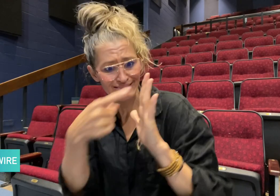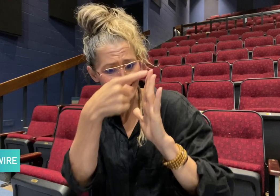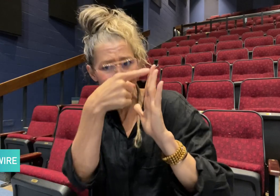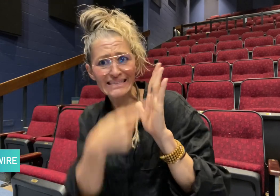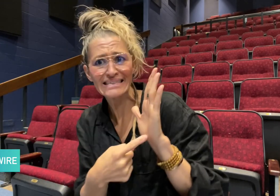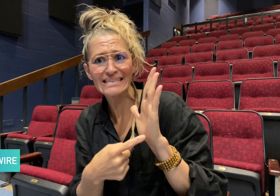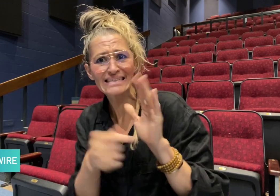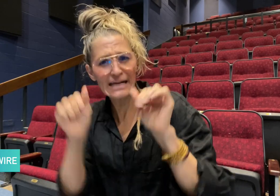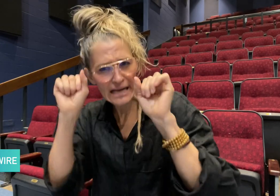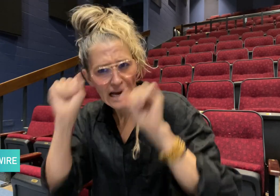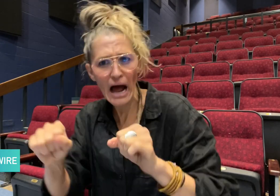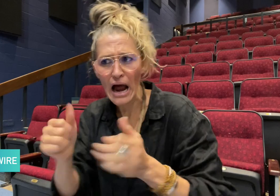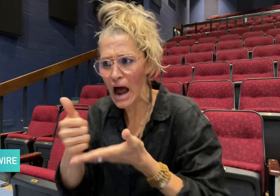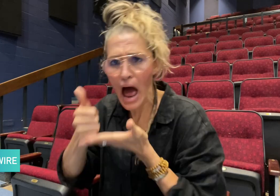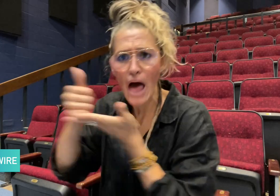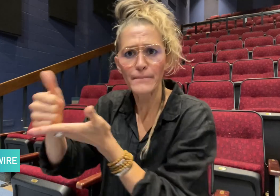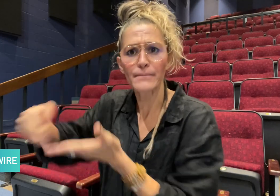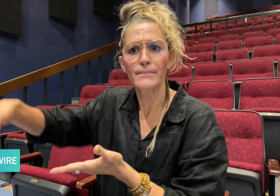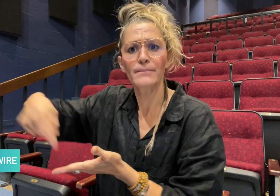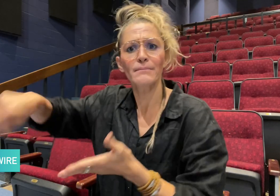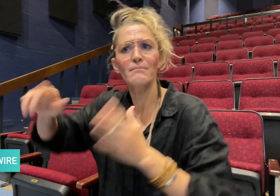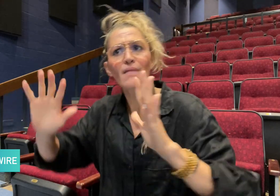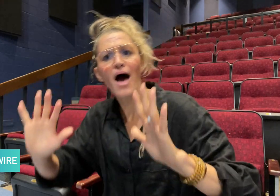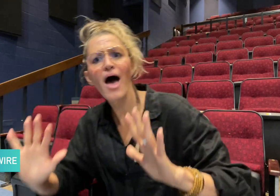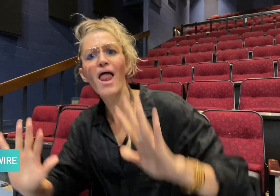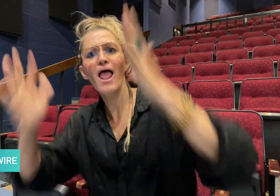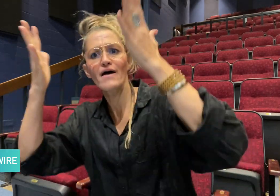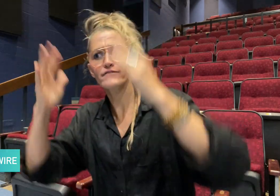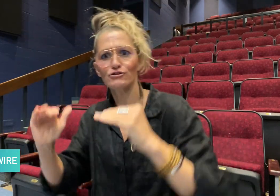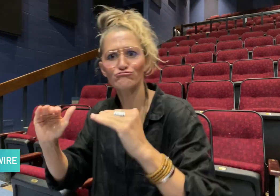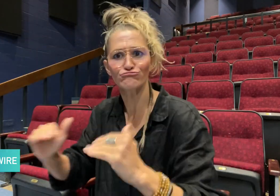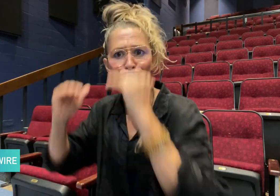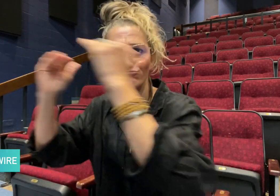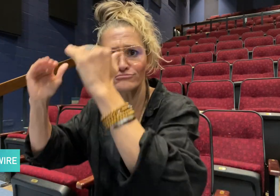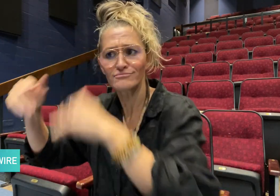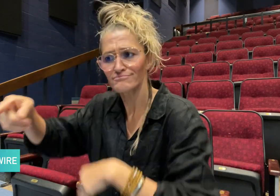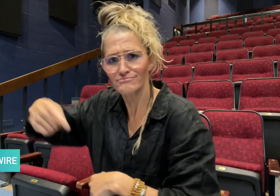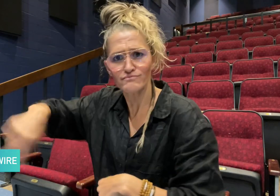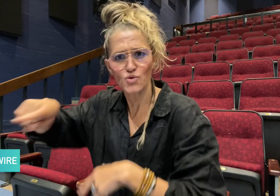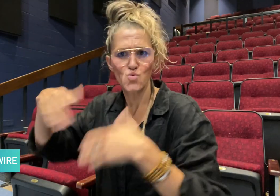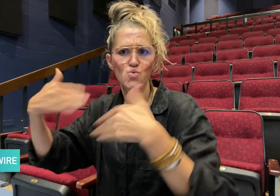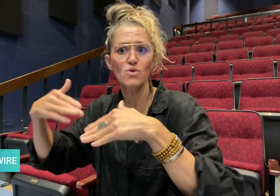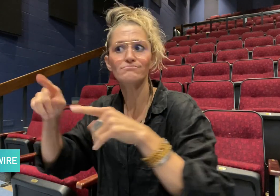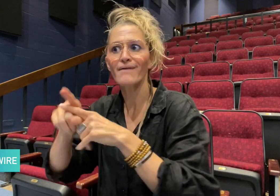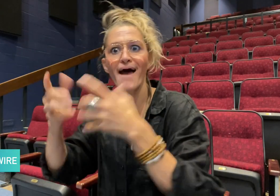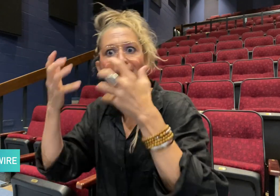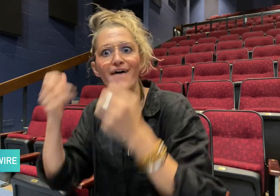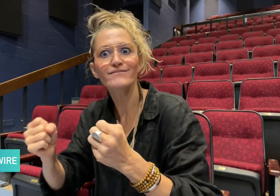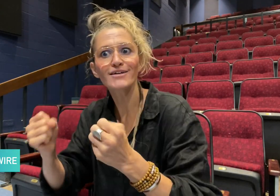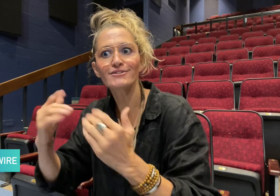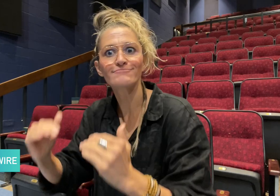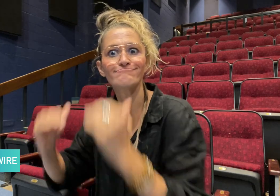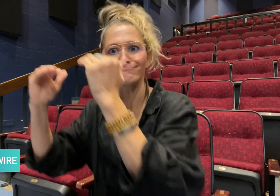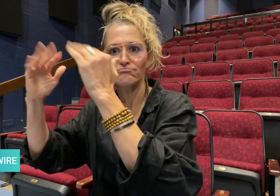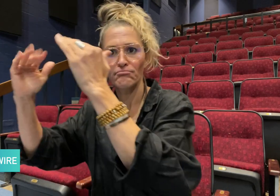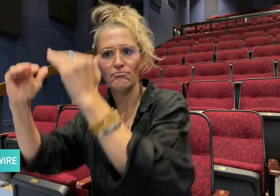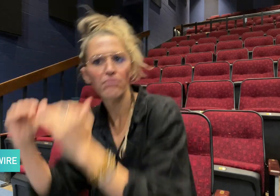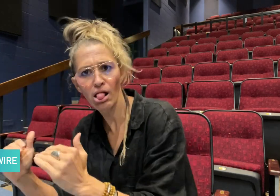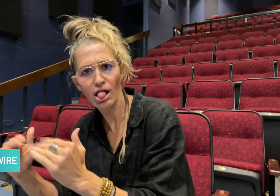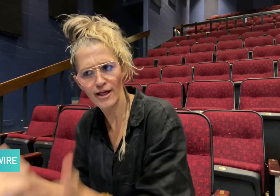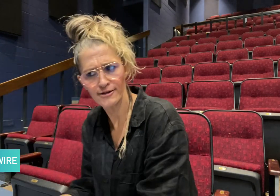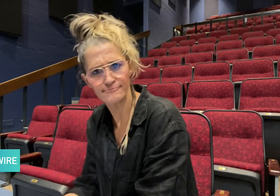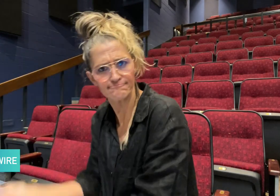policies which can better the life of less-privileged